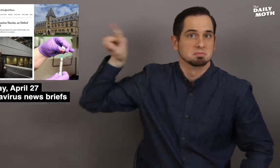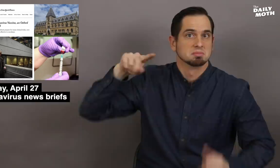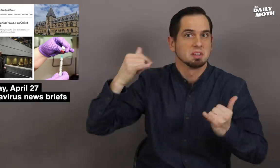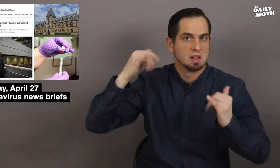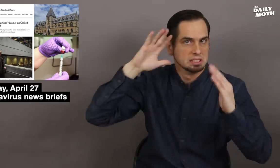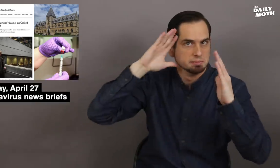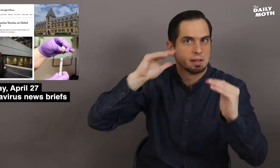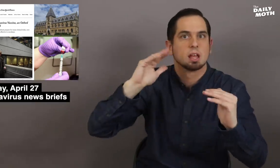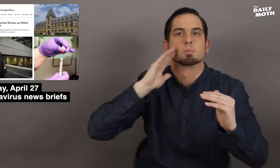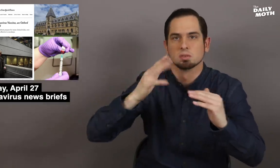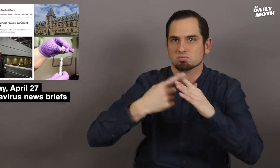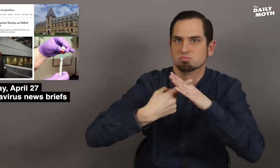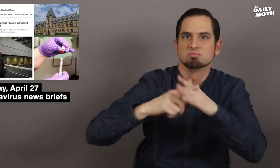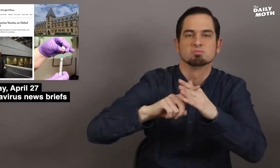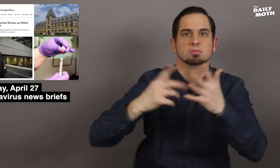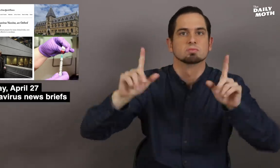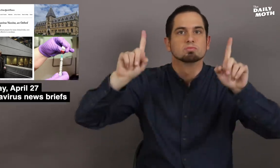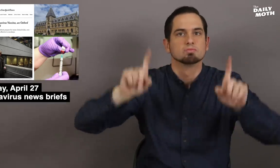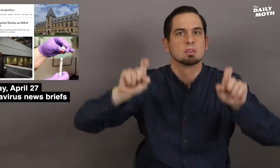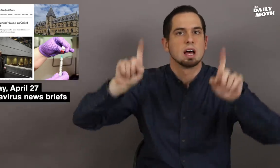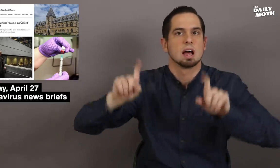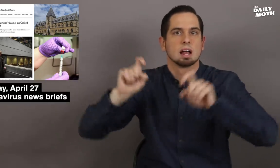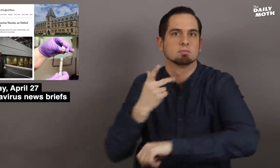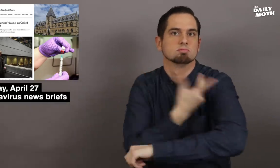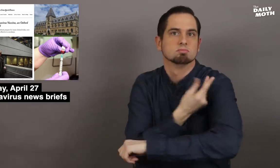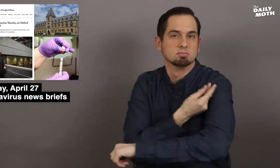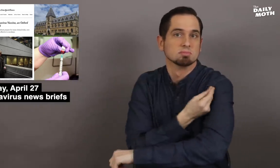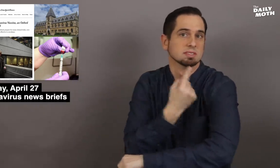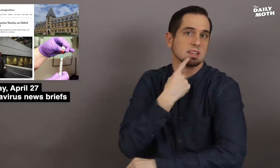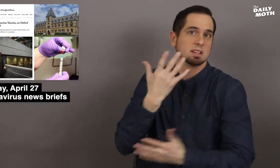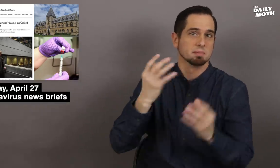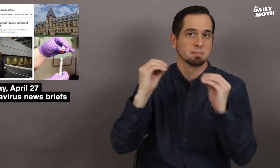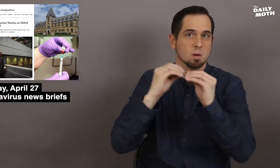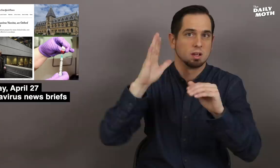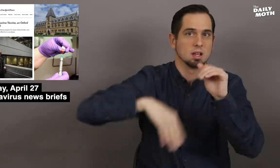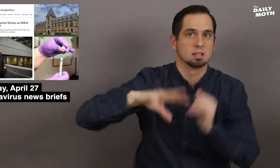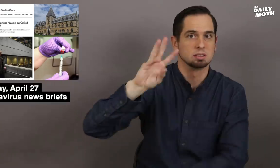They are expected to have trials that will involve more